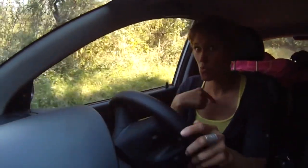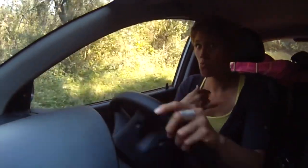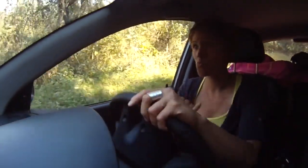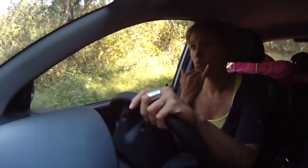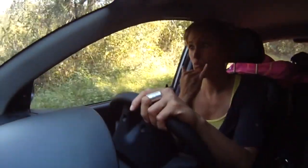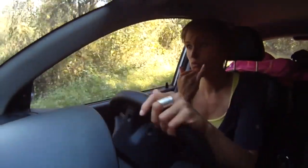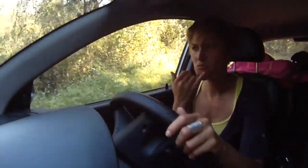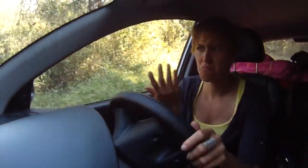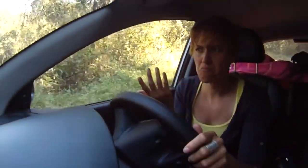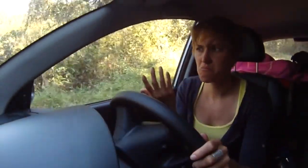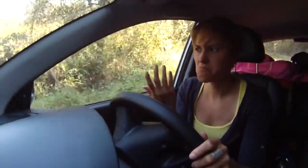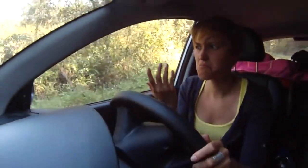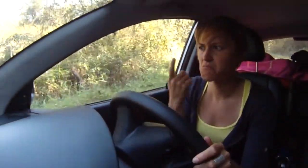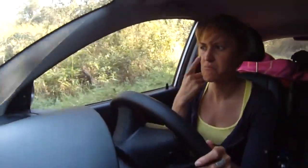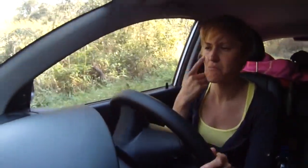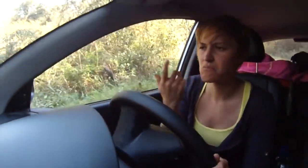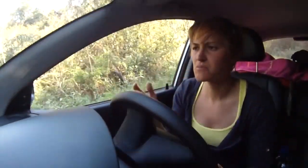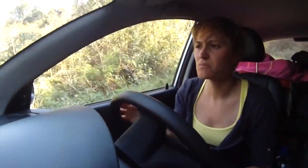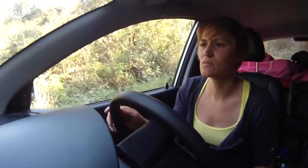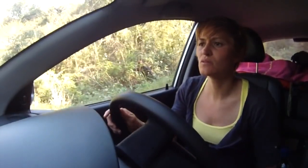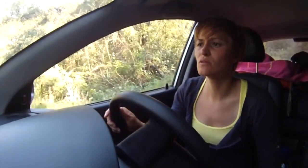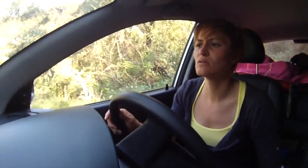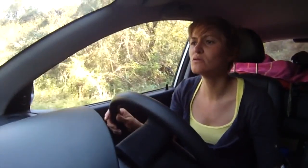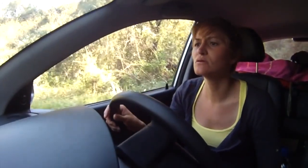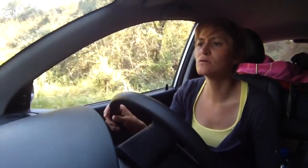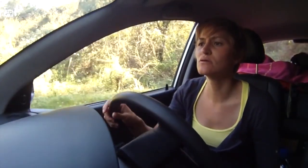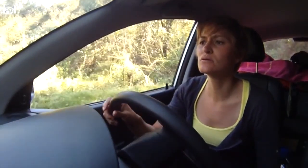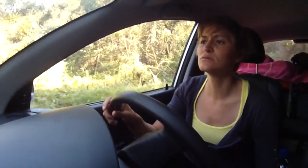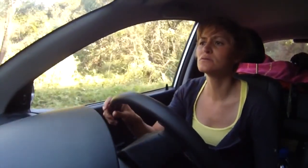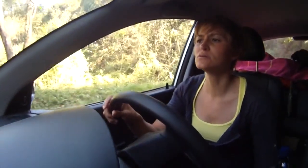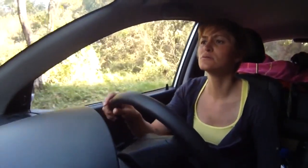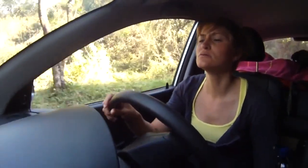sure whether it is far or I am on the wrong road. We will see.